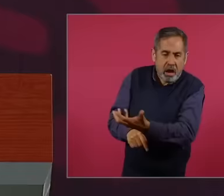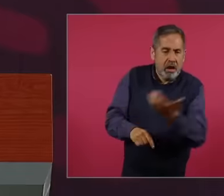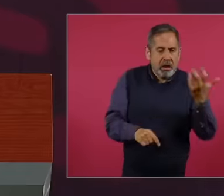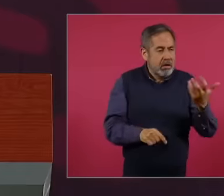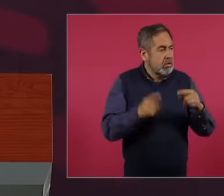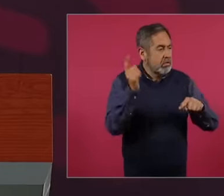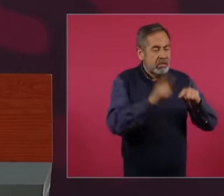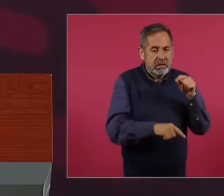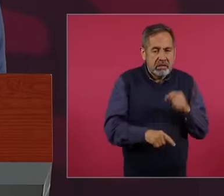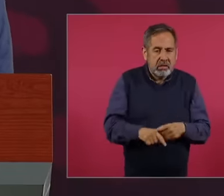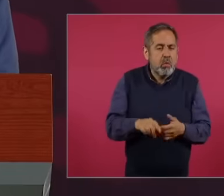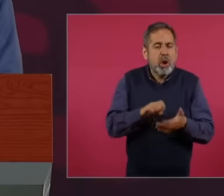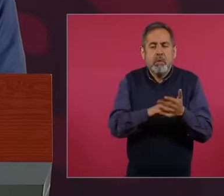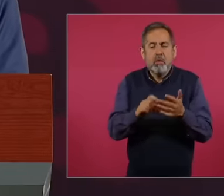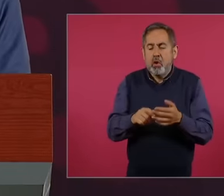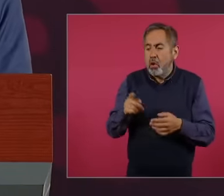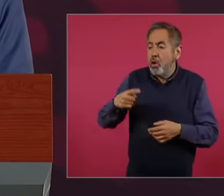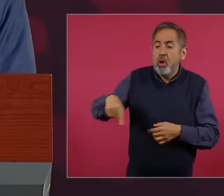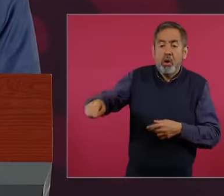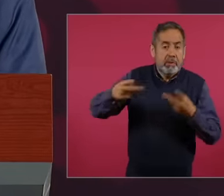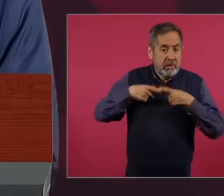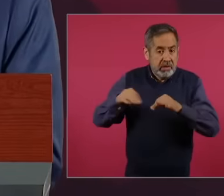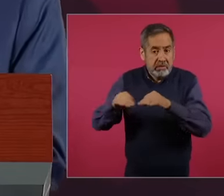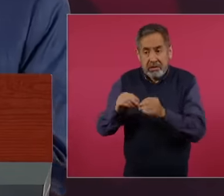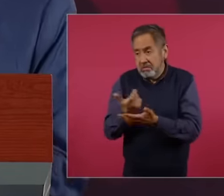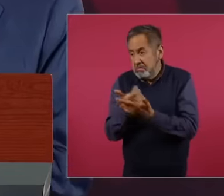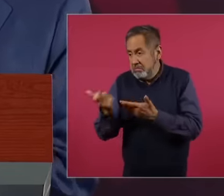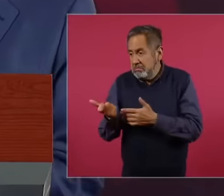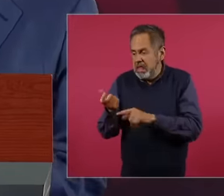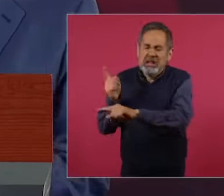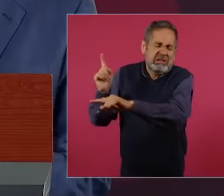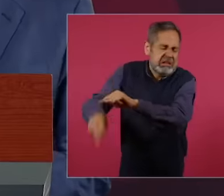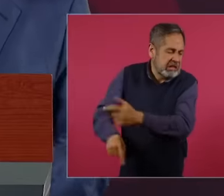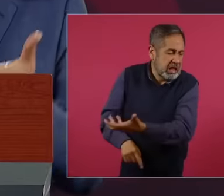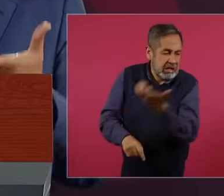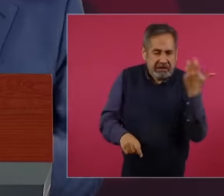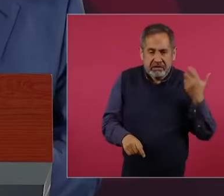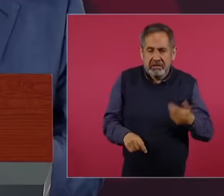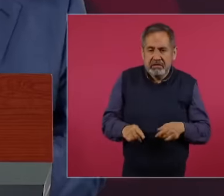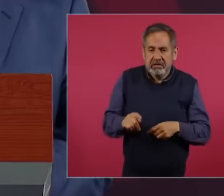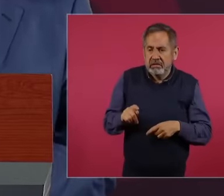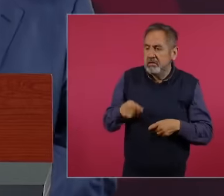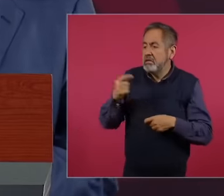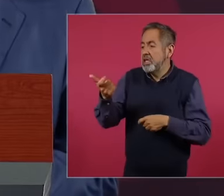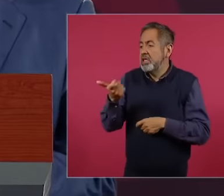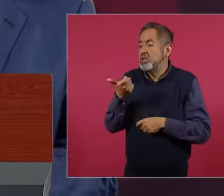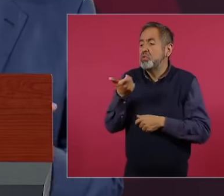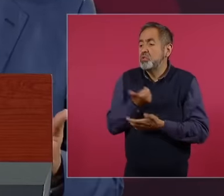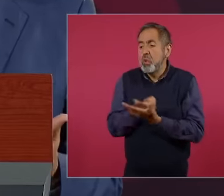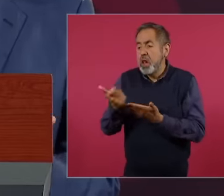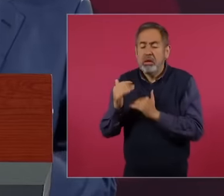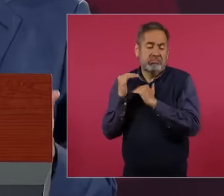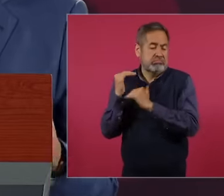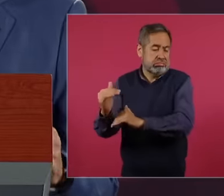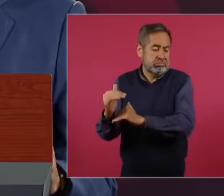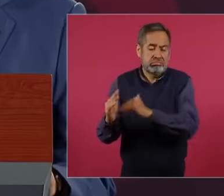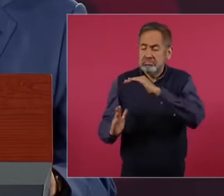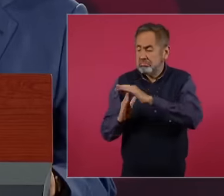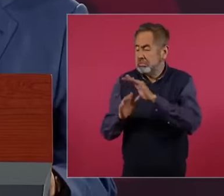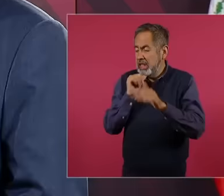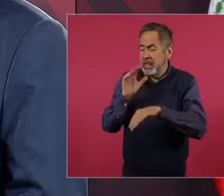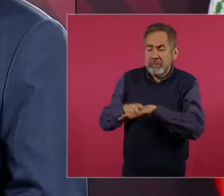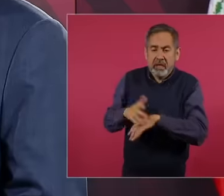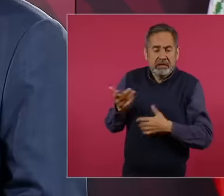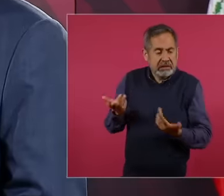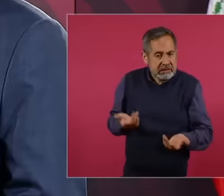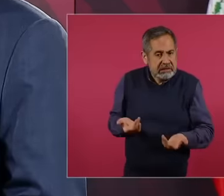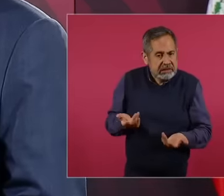Take away benefits from workers salary reform freeze salaries